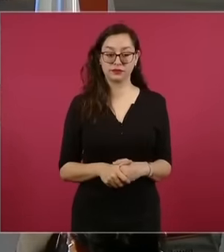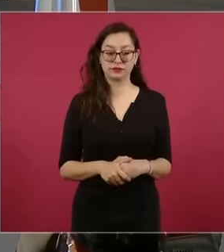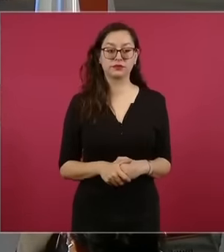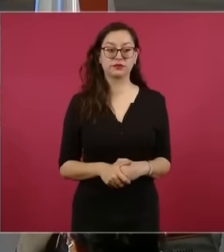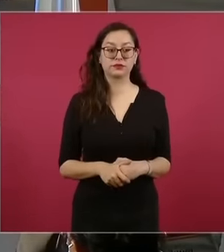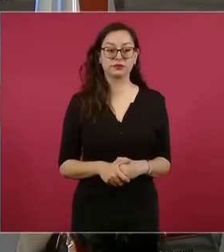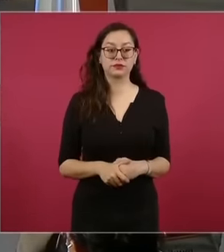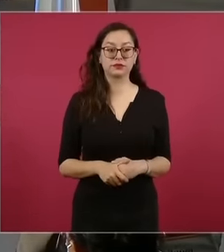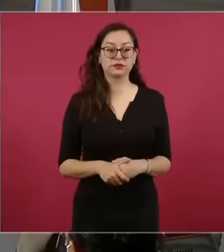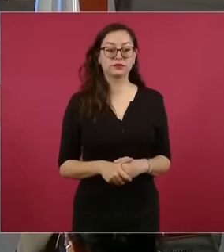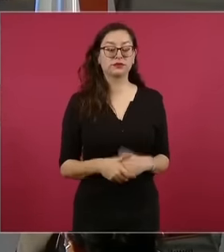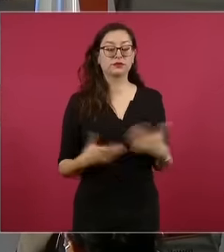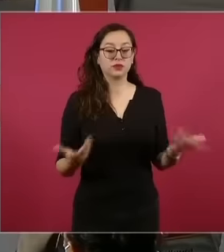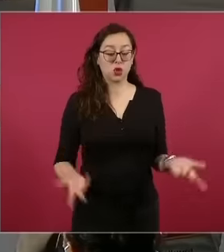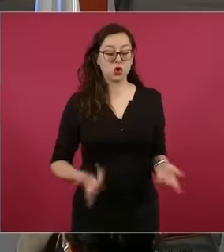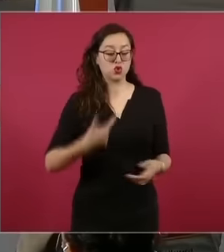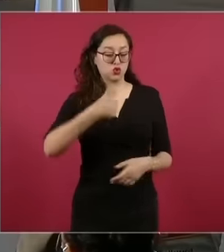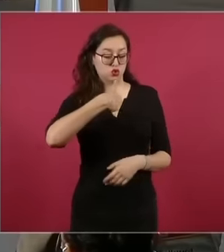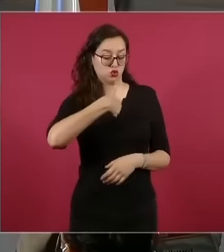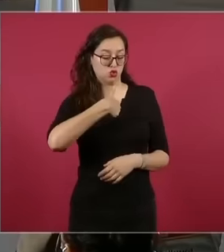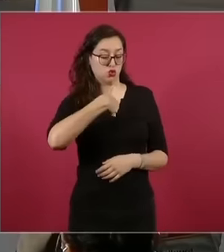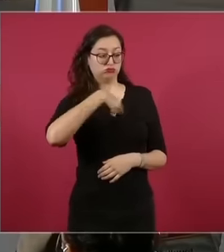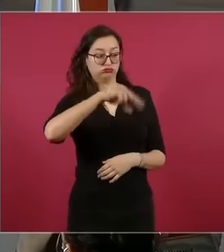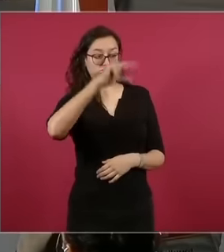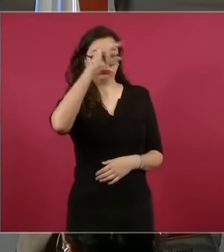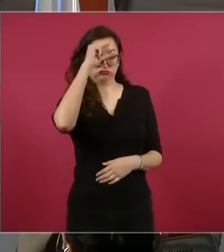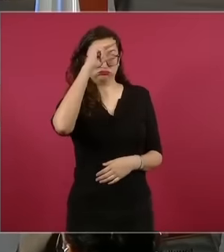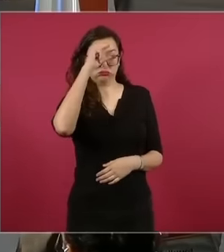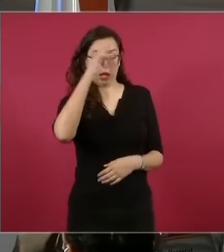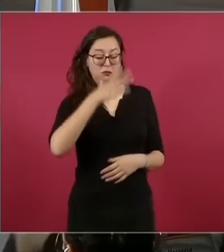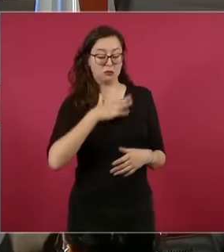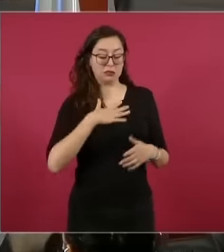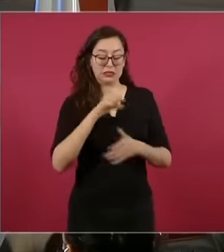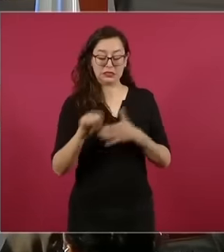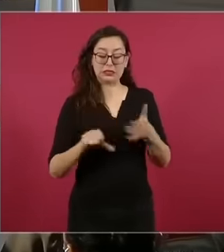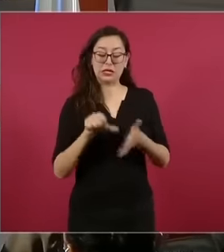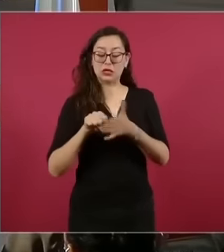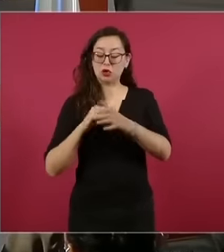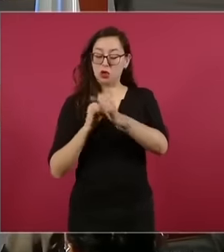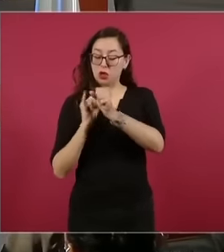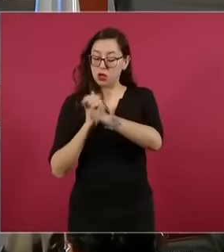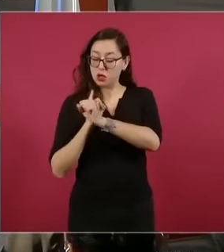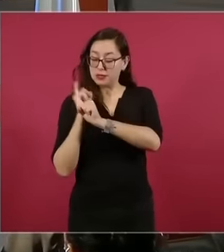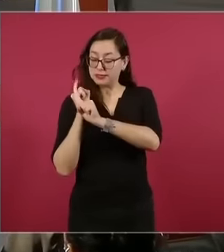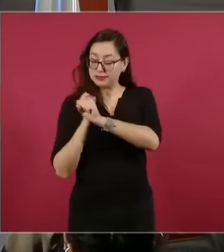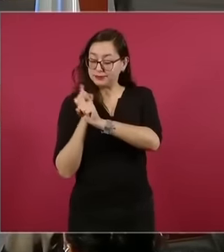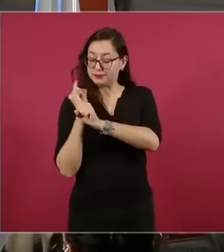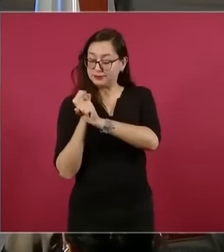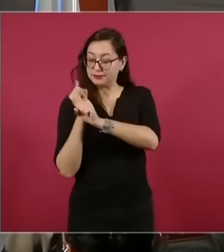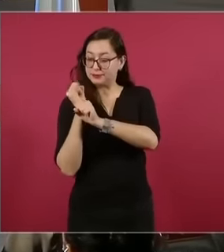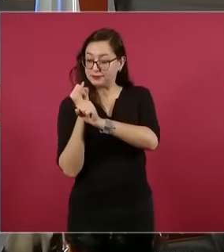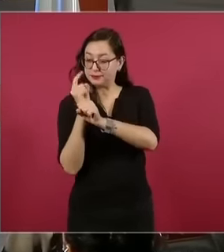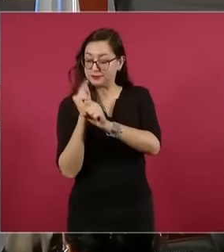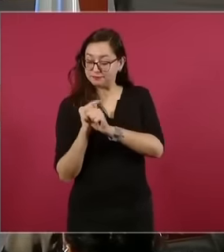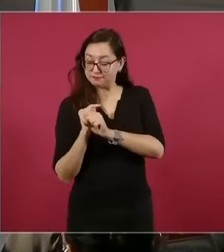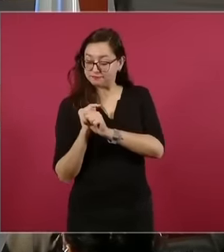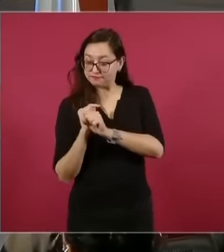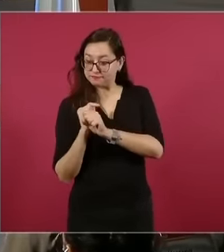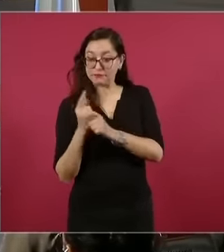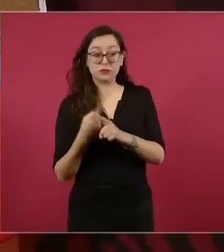by this research center according to an agreement signed in April of